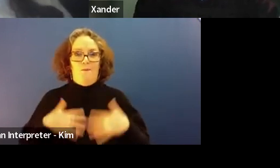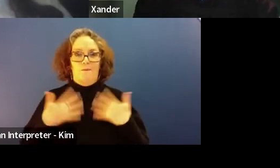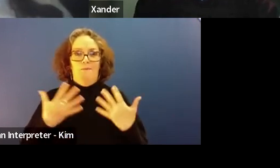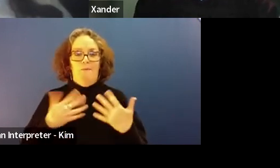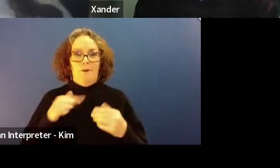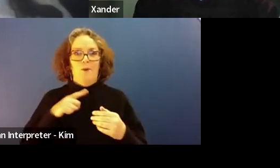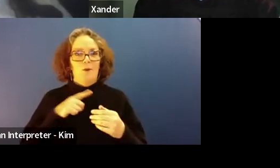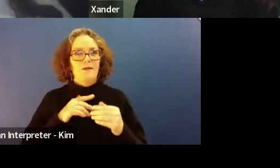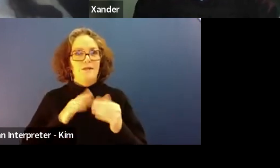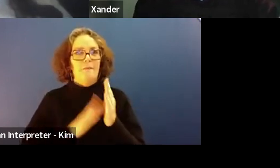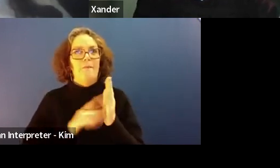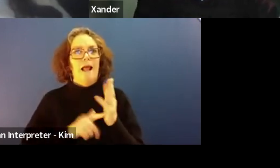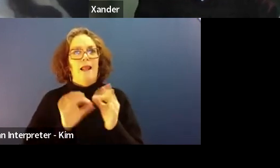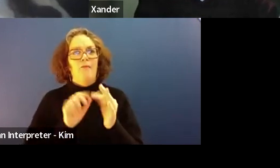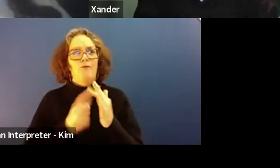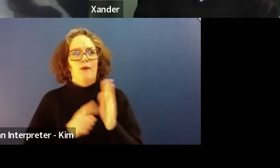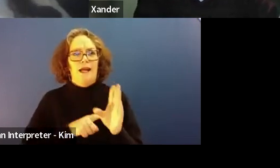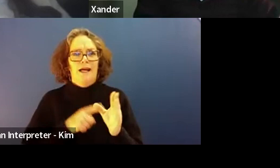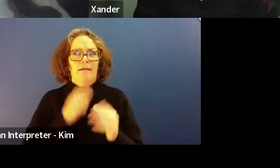So Zander I'll hand back to you now.